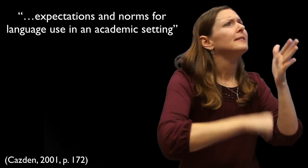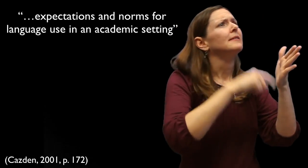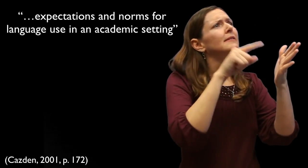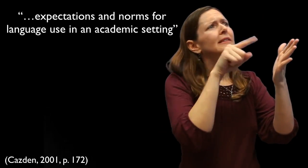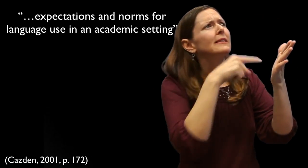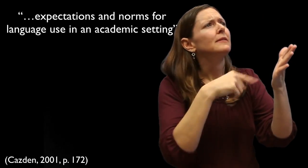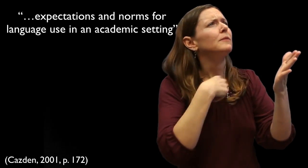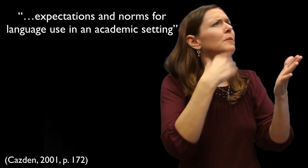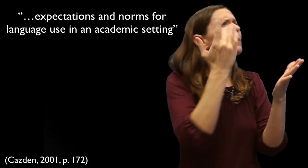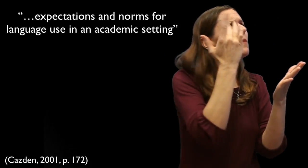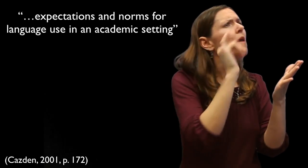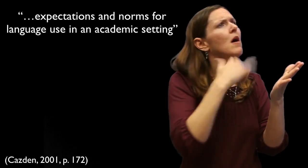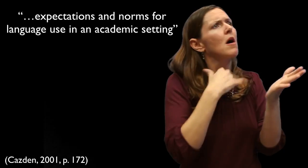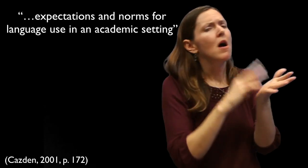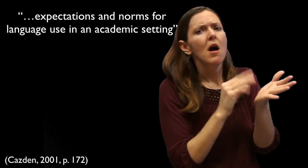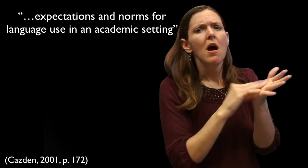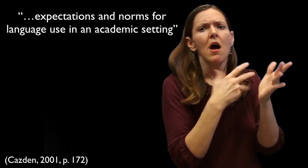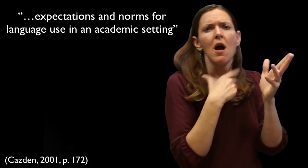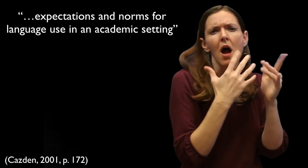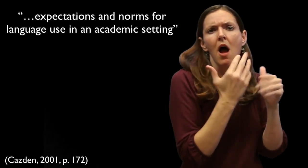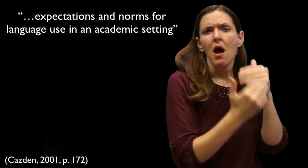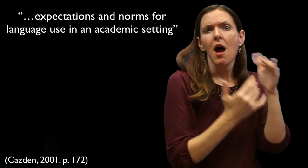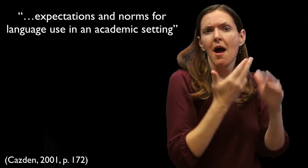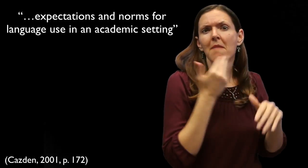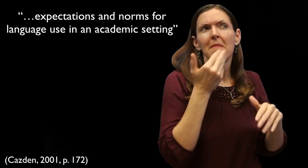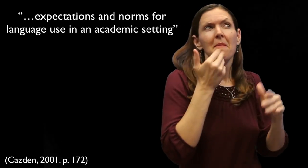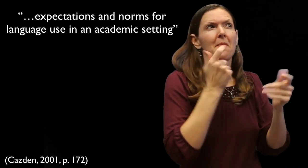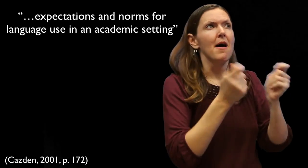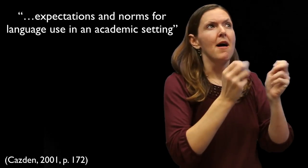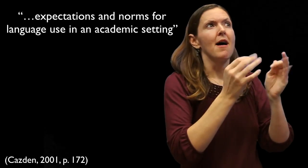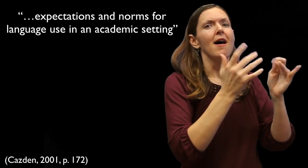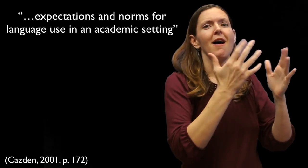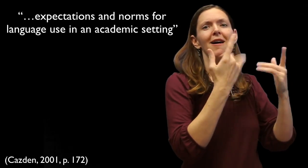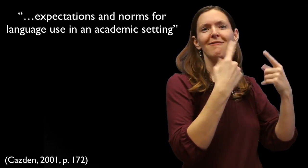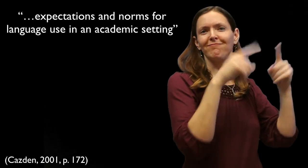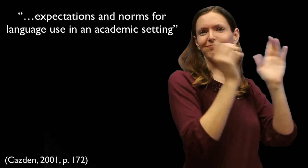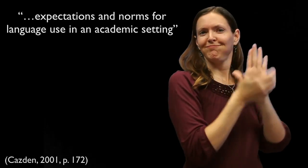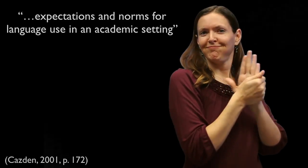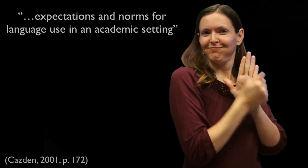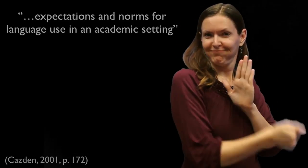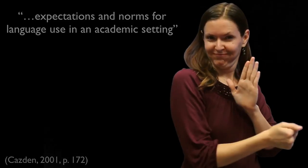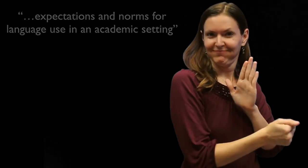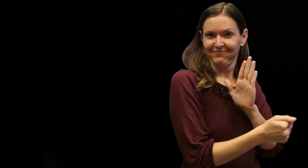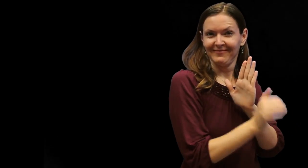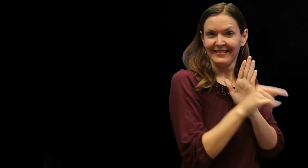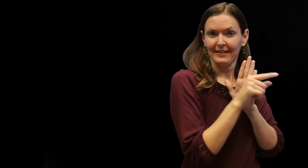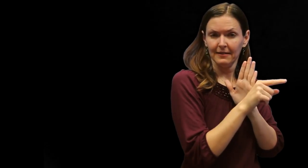Your submission may receive deductions and corrections. During this process, you learn how to continue improving your submissions becoming better and better in the process, becoming competent in meeting expectations associated with academic language requirements.